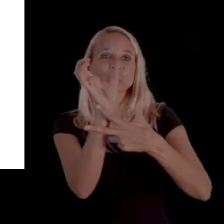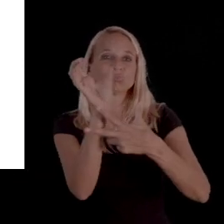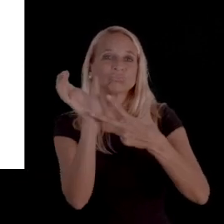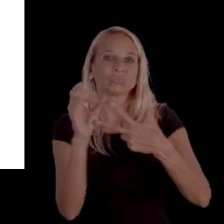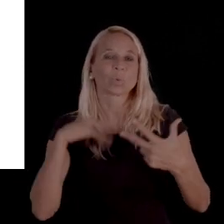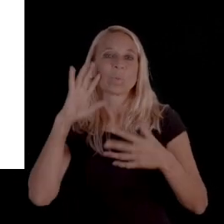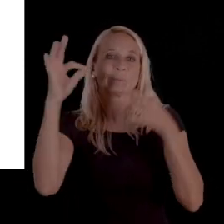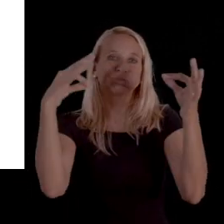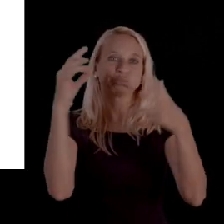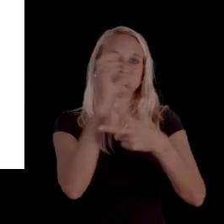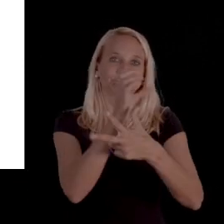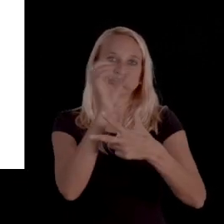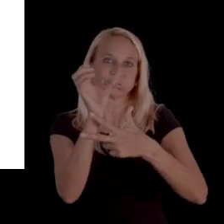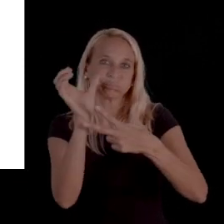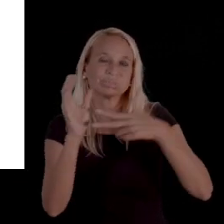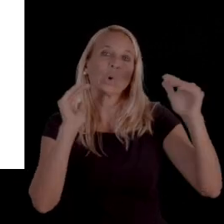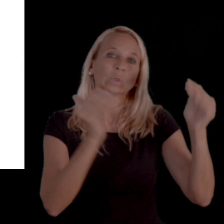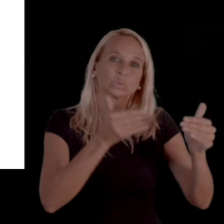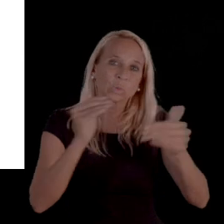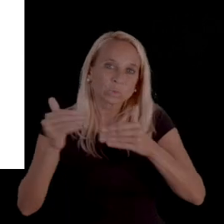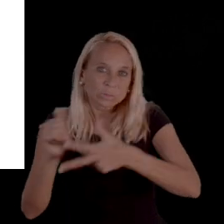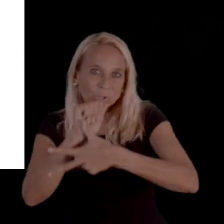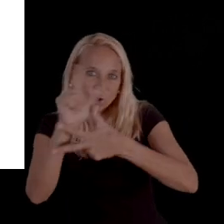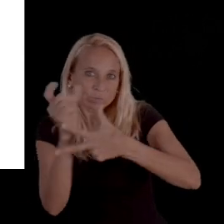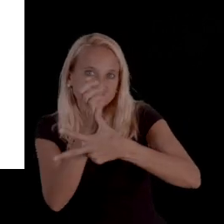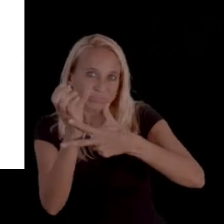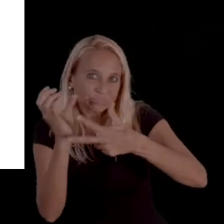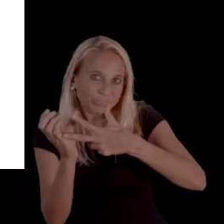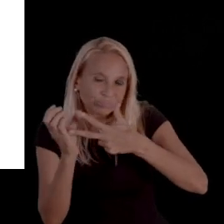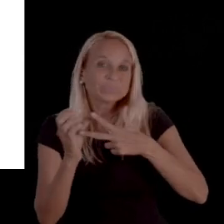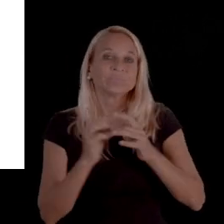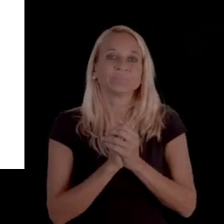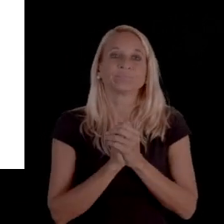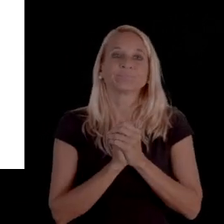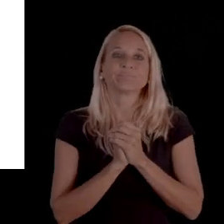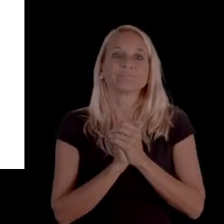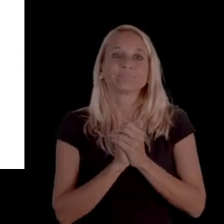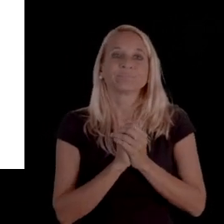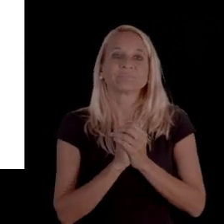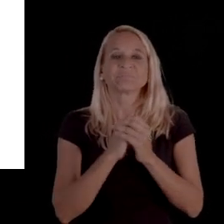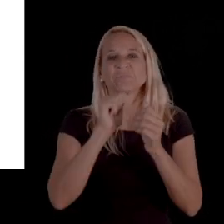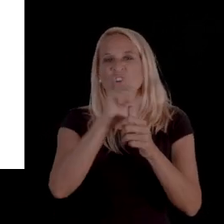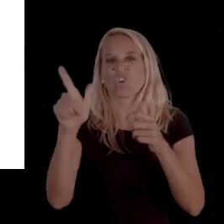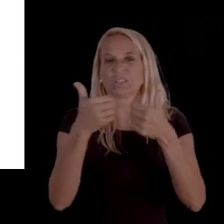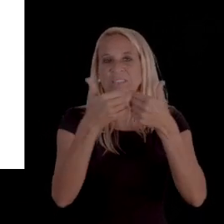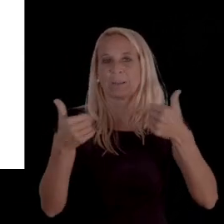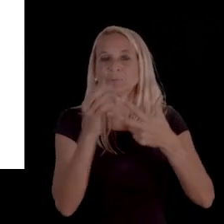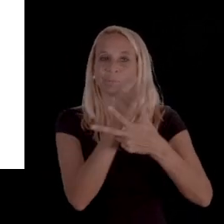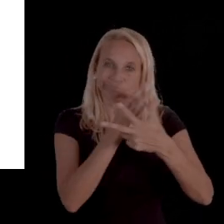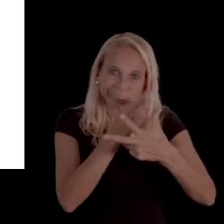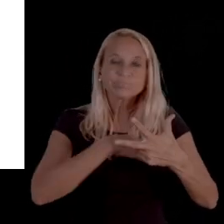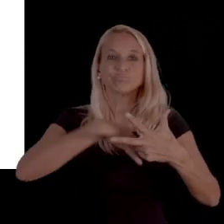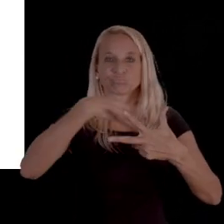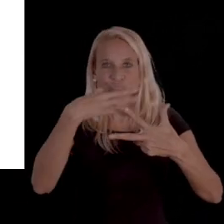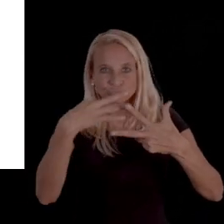I will be the presenter for each session, and I will introduce each session, excuse me, each session separately.